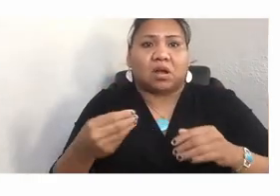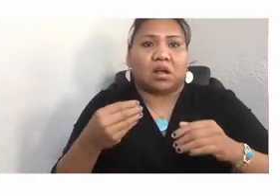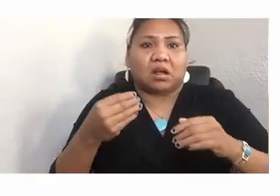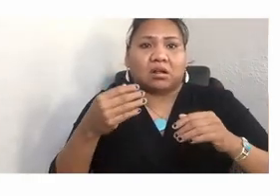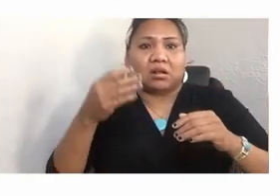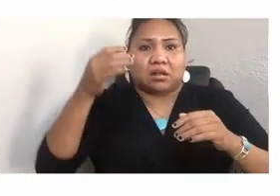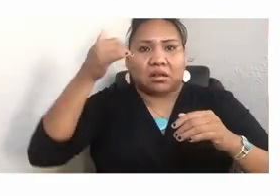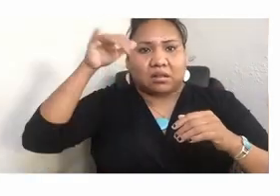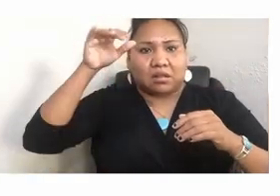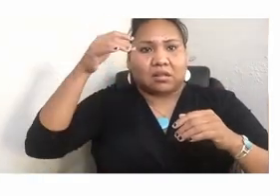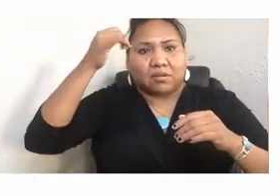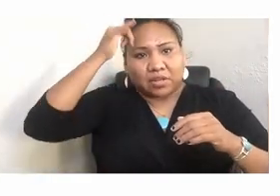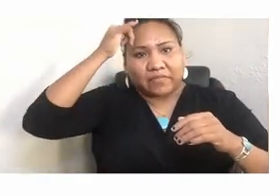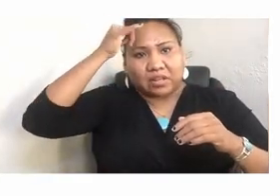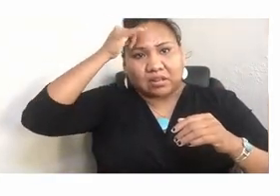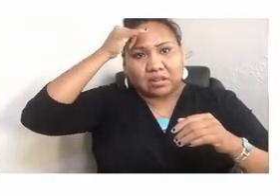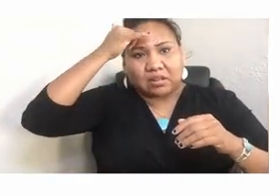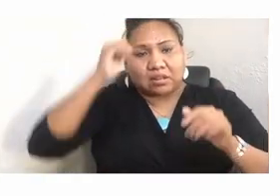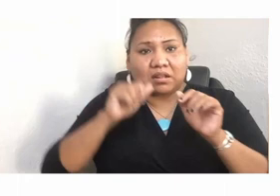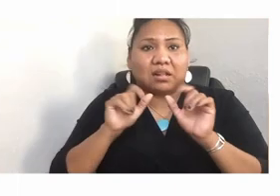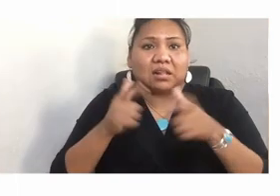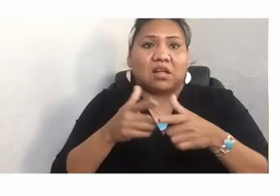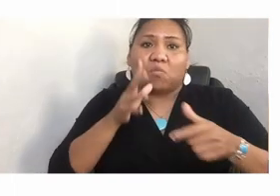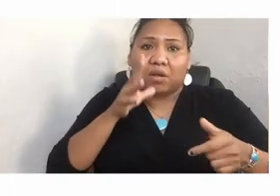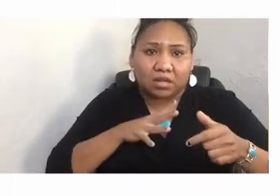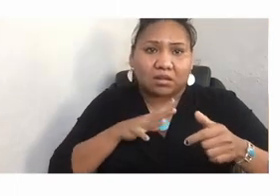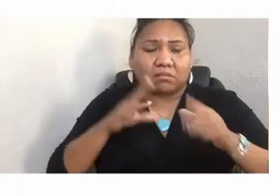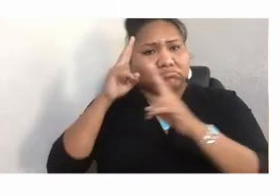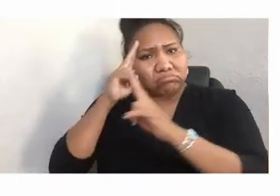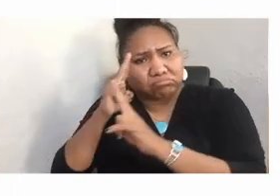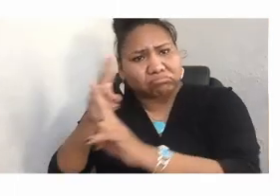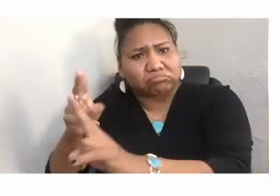to respect themselves and their bodies through the guidance by elder women.